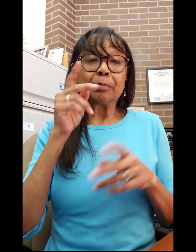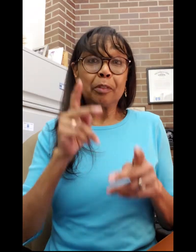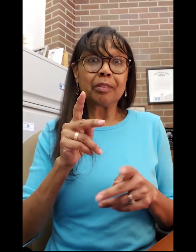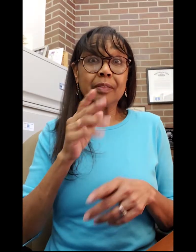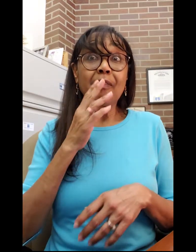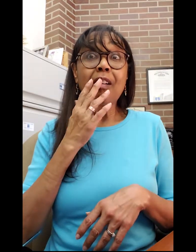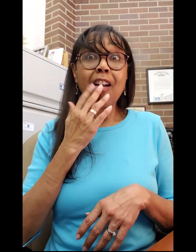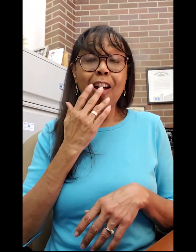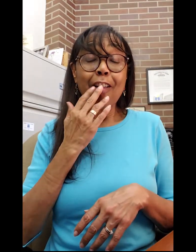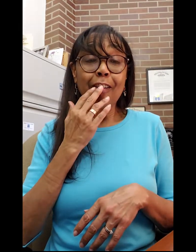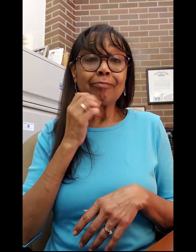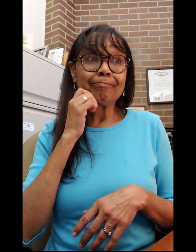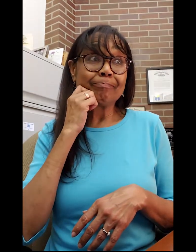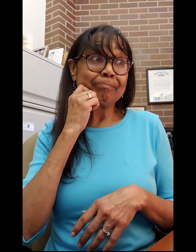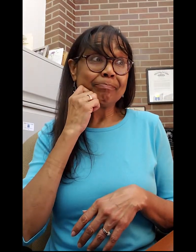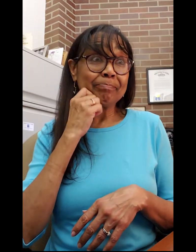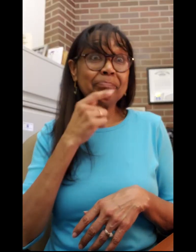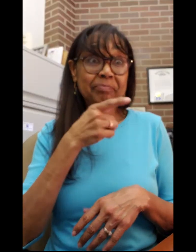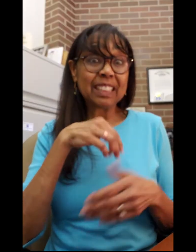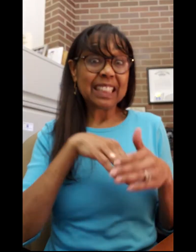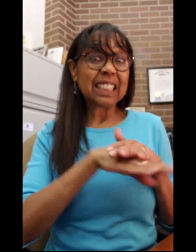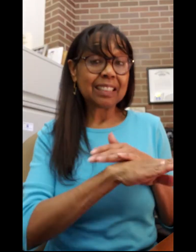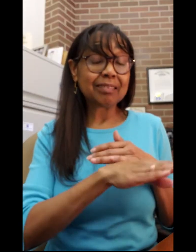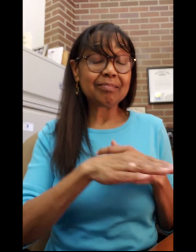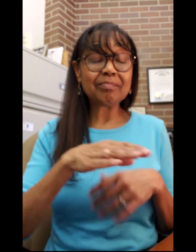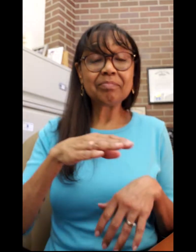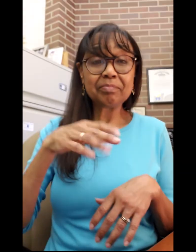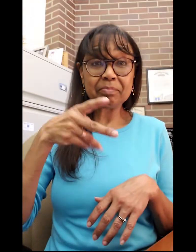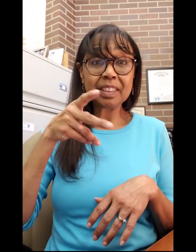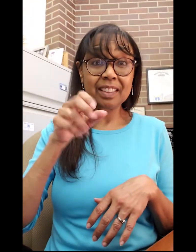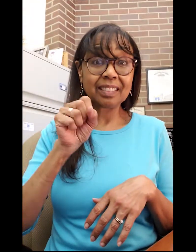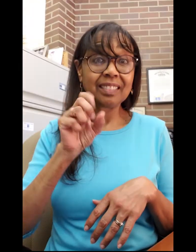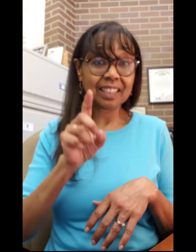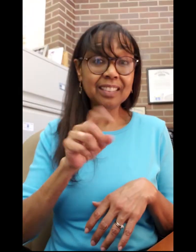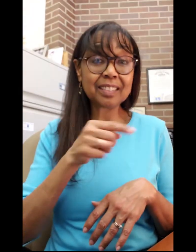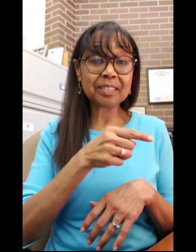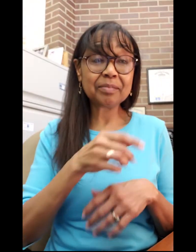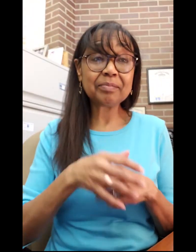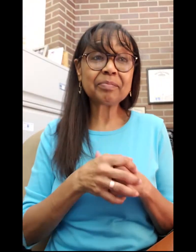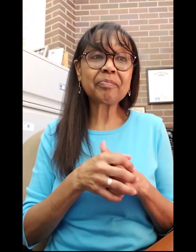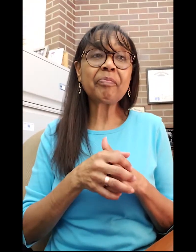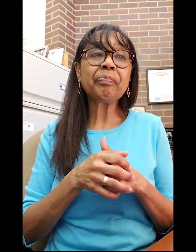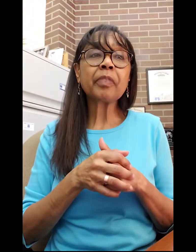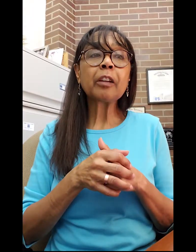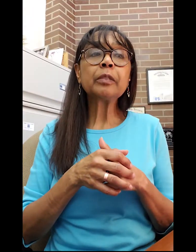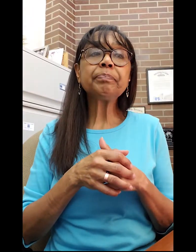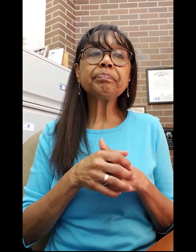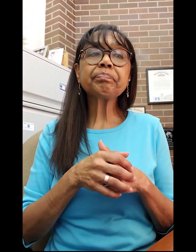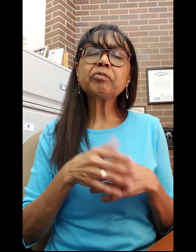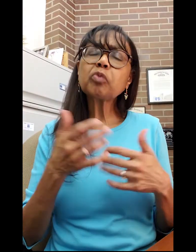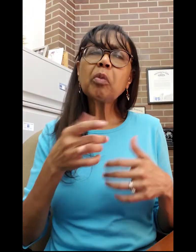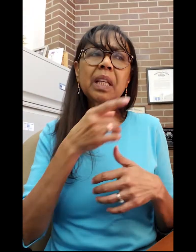He was the first student at PSD that was a person of color.